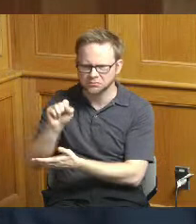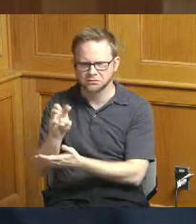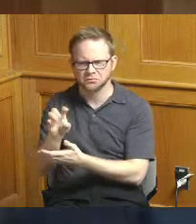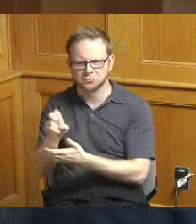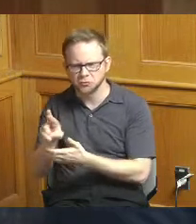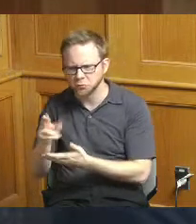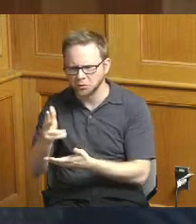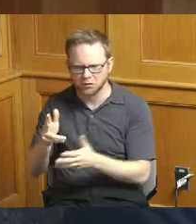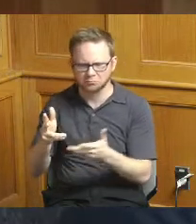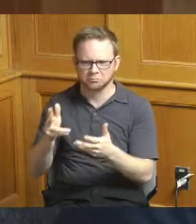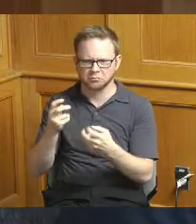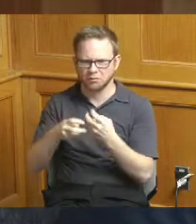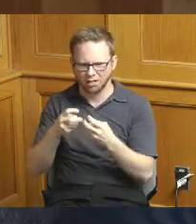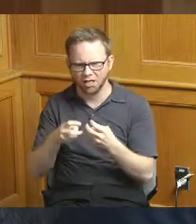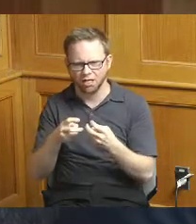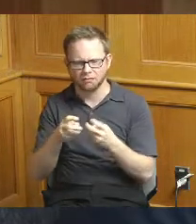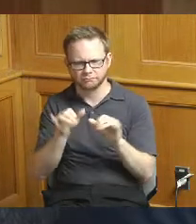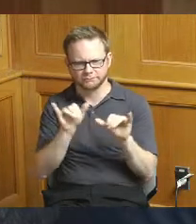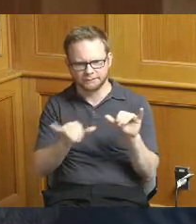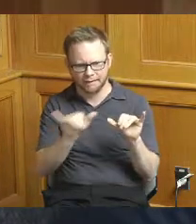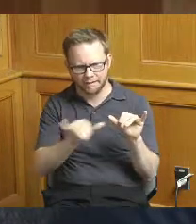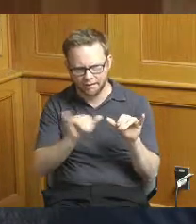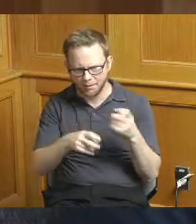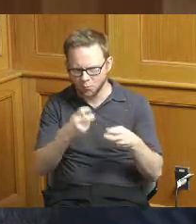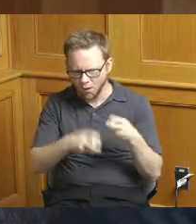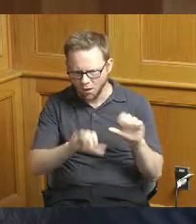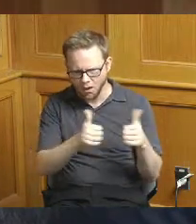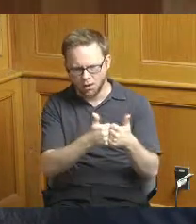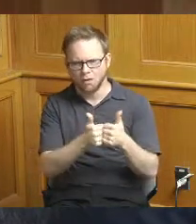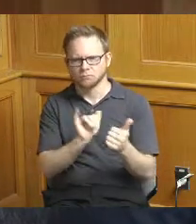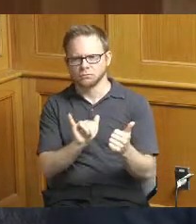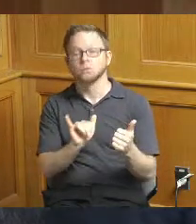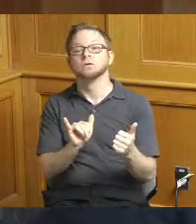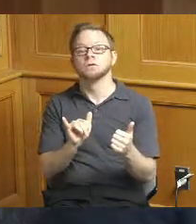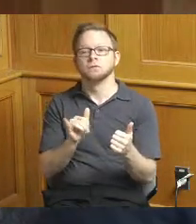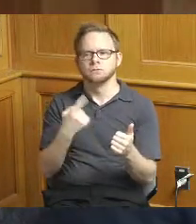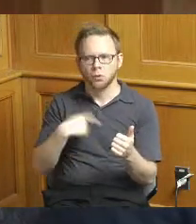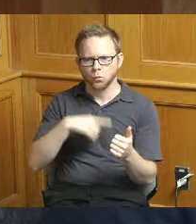so I'm just trying to get a better understanding of you know we kind of know where we have been